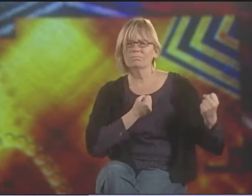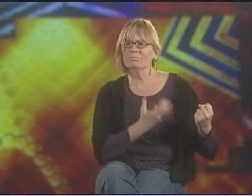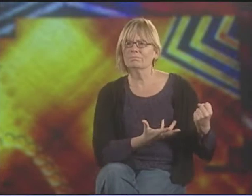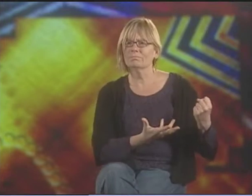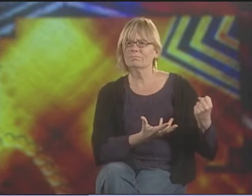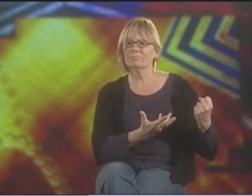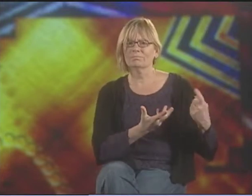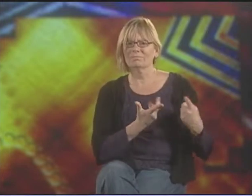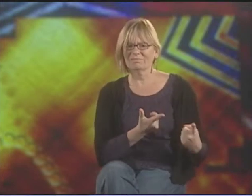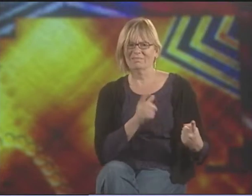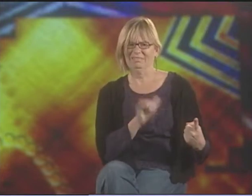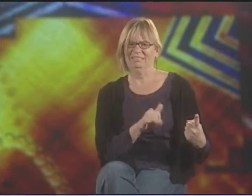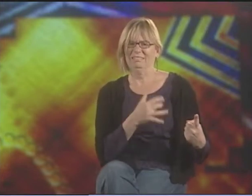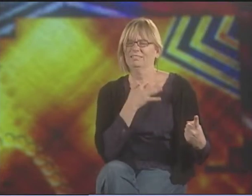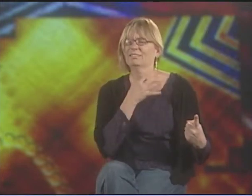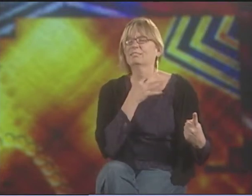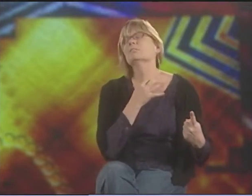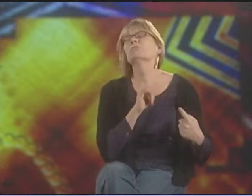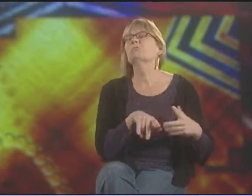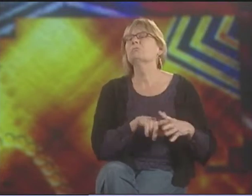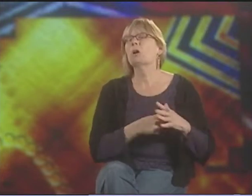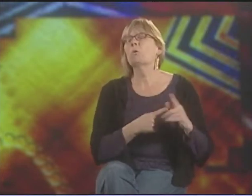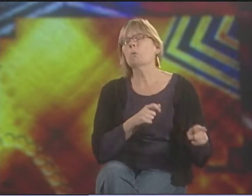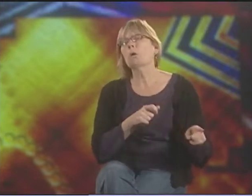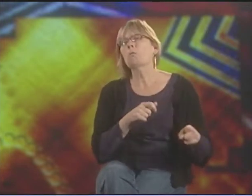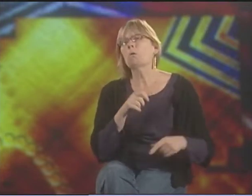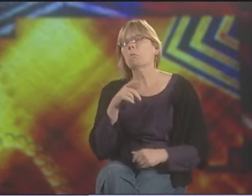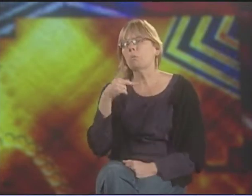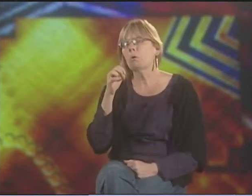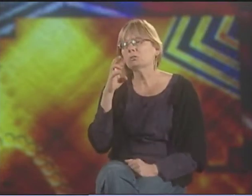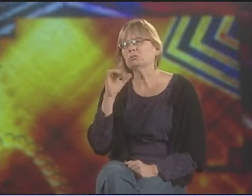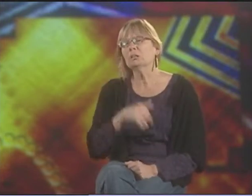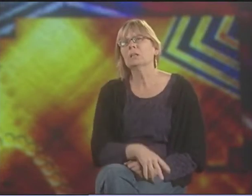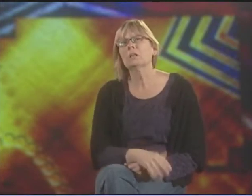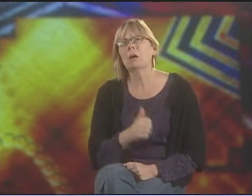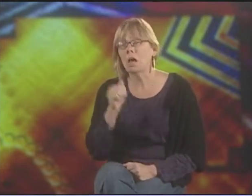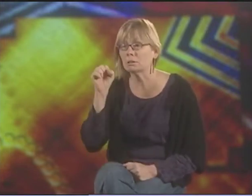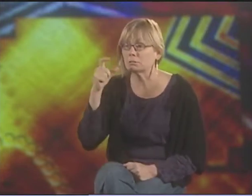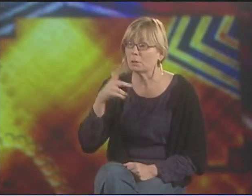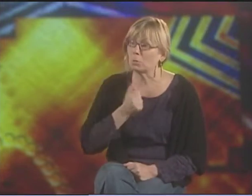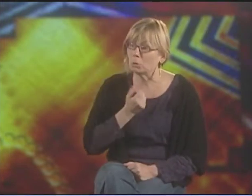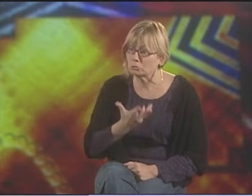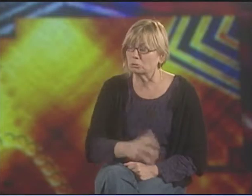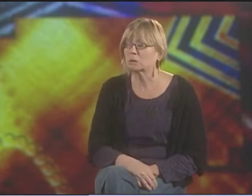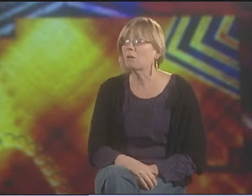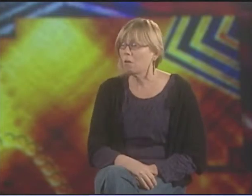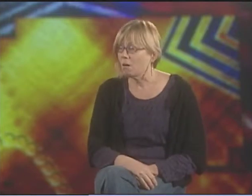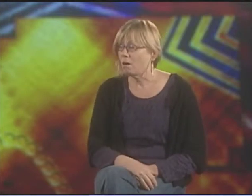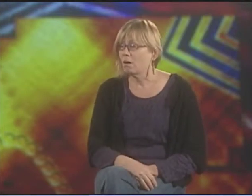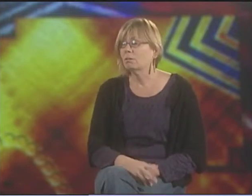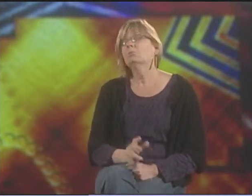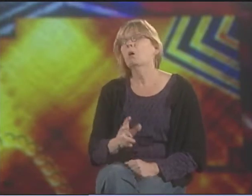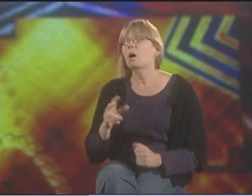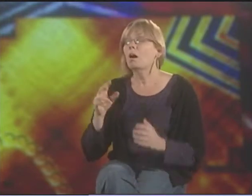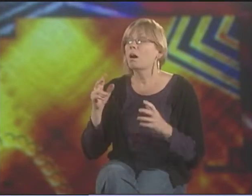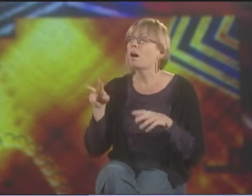MIGHT APPLY TO POETRY AND HOW PEOPLE WRITE ABOUT THE DIFFERENT THINGS IN THEIR LIVES THAT SHOW THOSE CATEGORIES AS WELL.